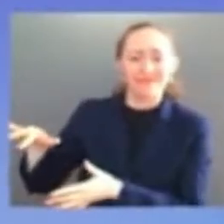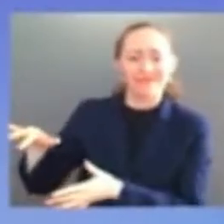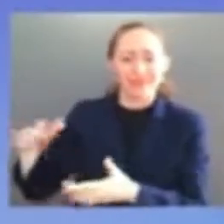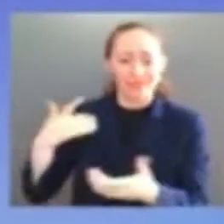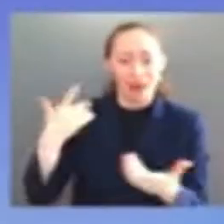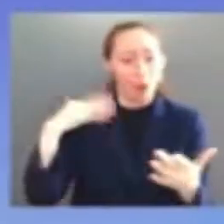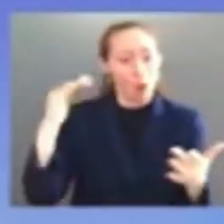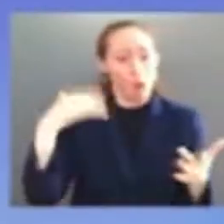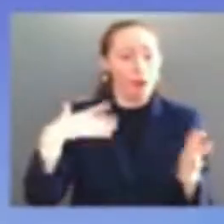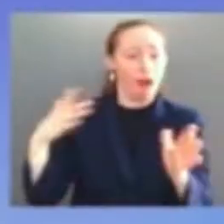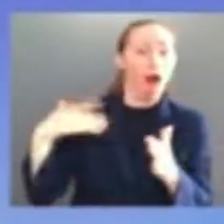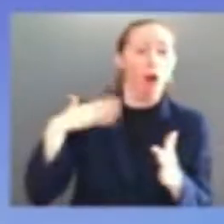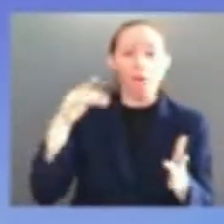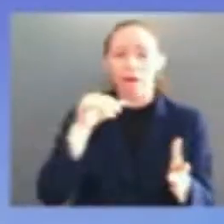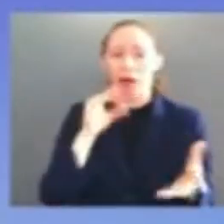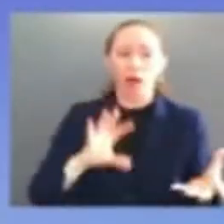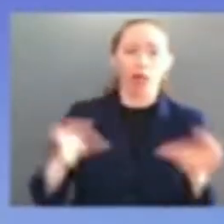senator collins who's a woman of integrity